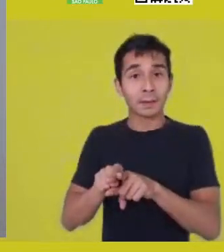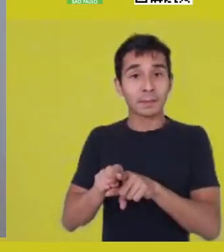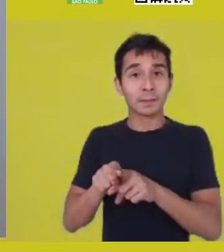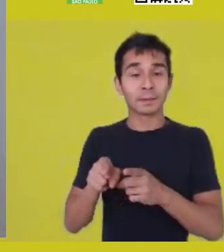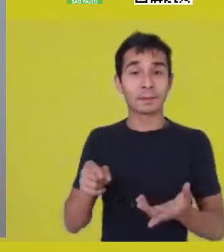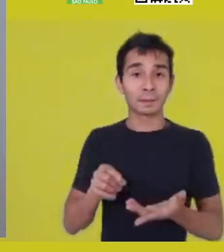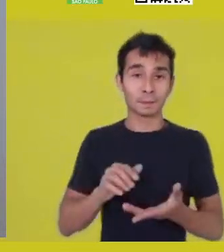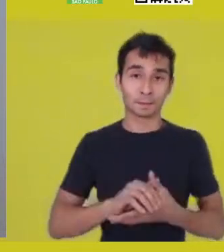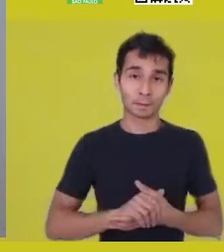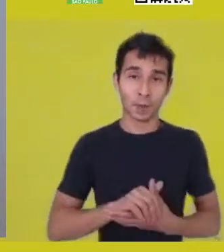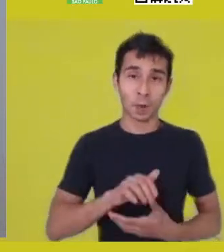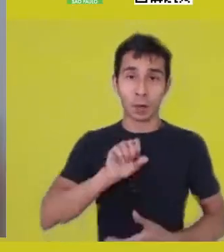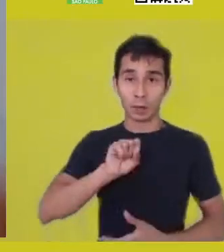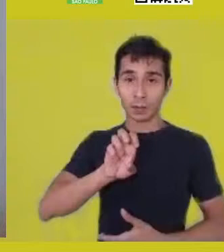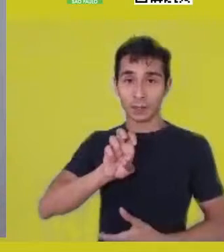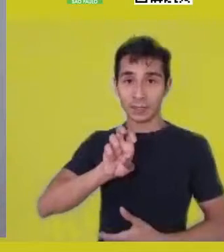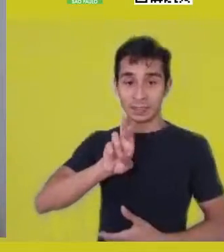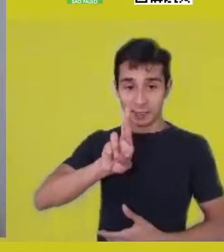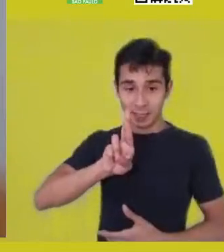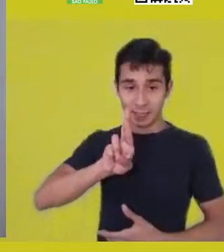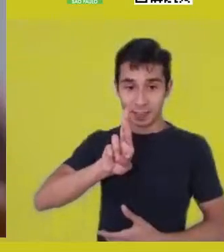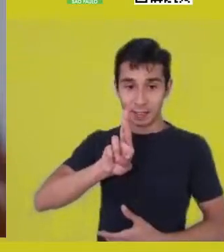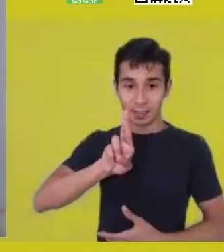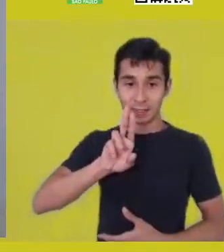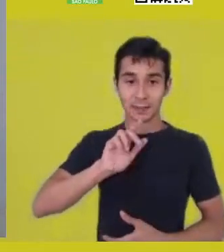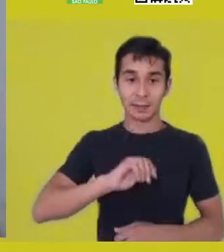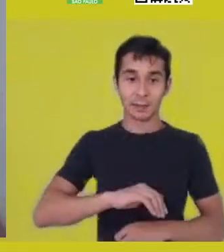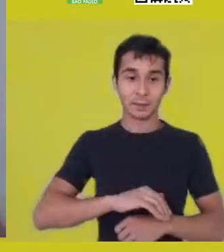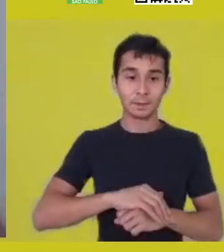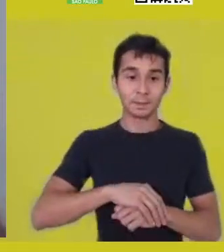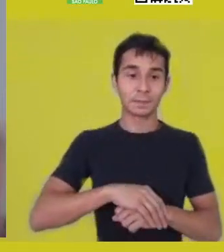in the sense of... I’m using this image,